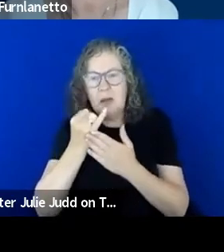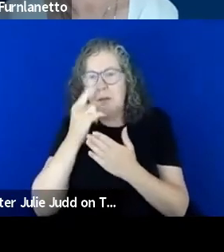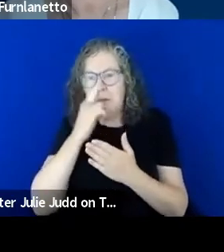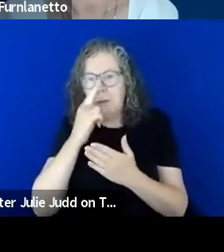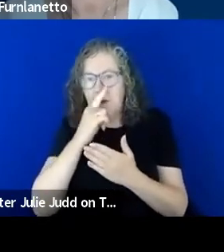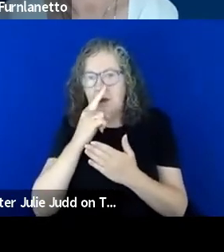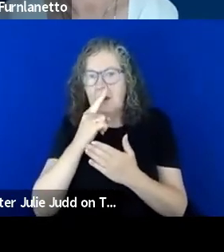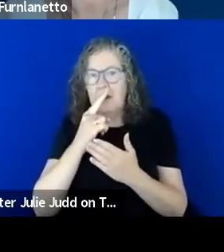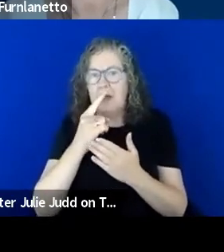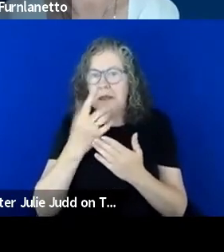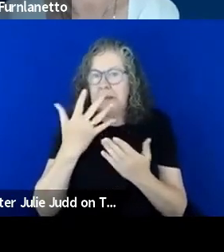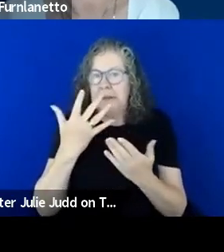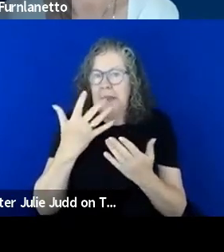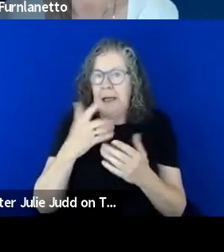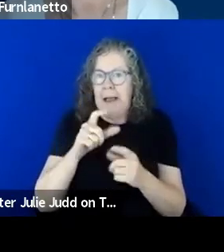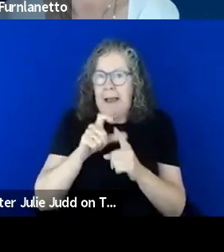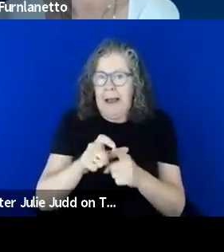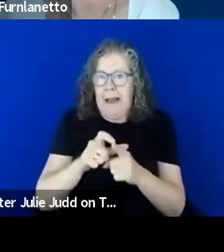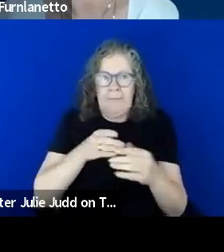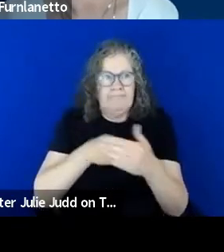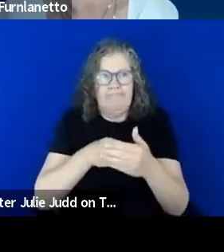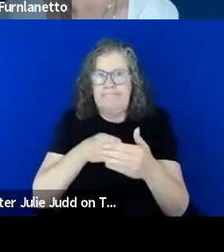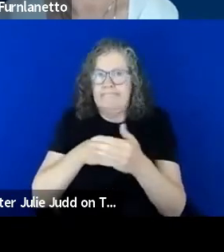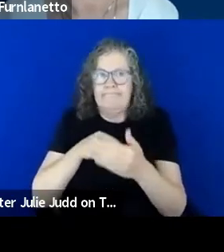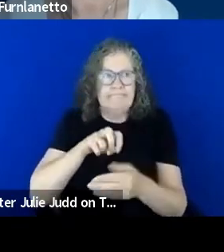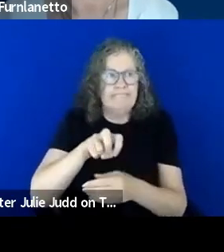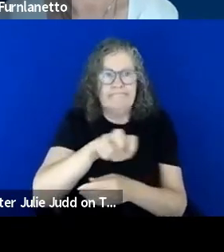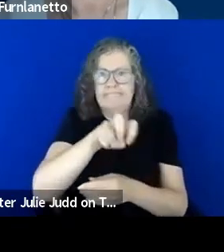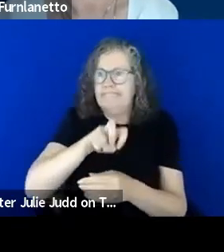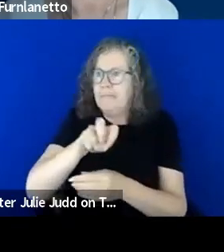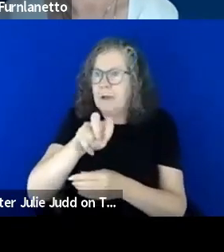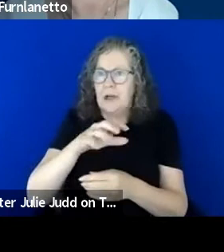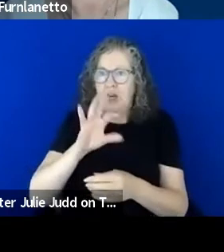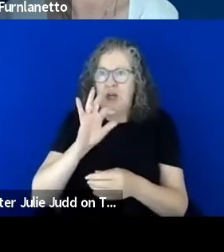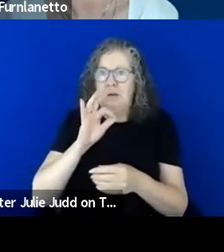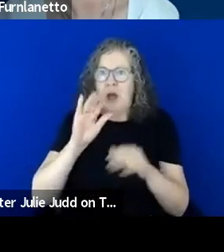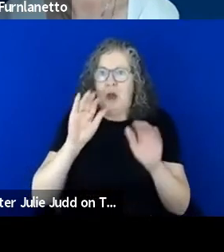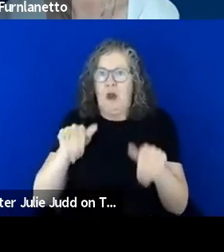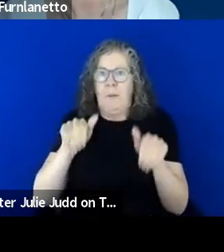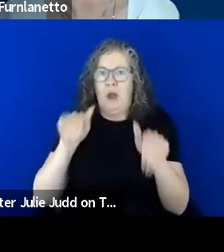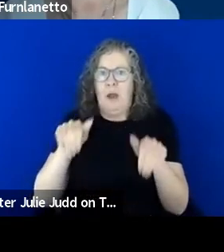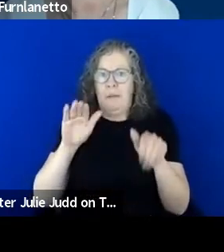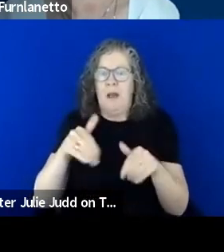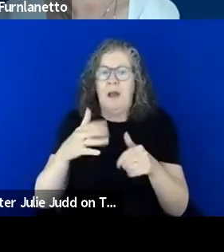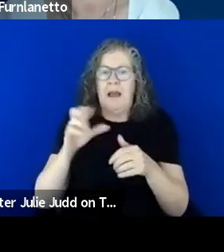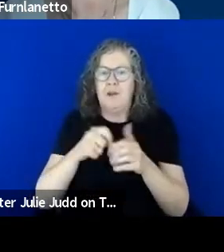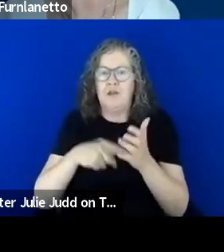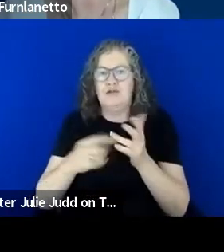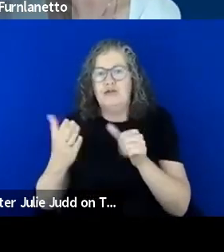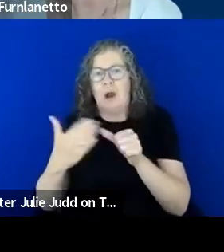mobility, they didn't go out as much, they would say I relied on support workers more, so that's